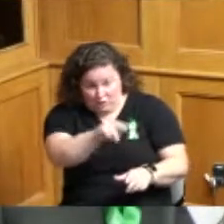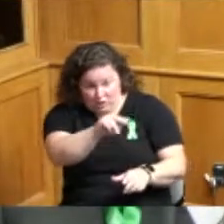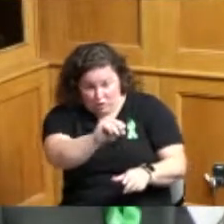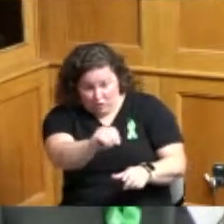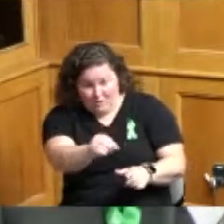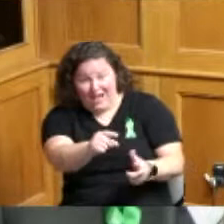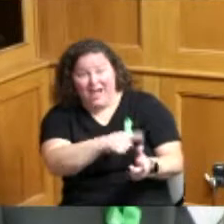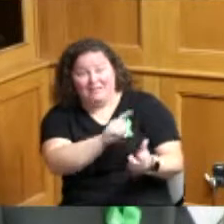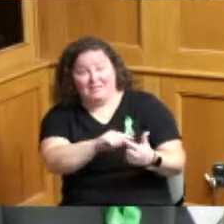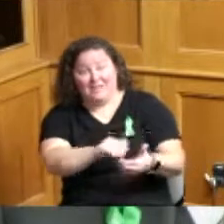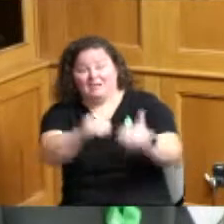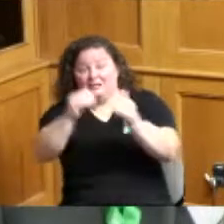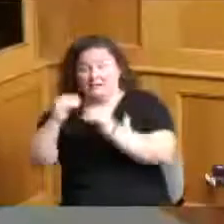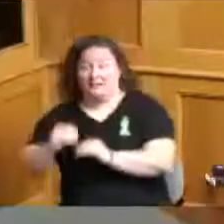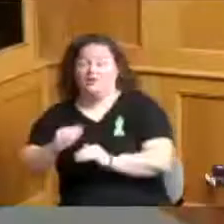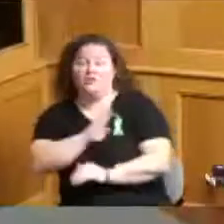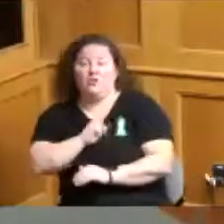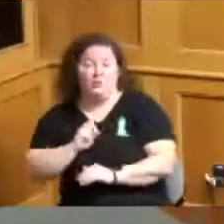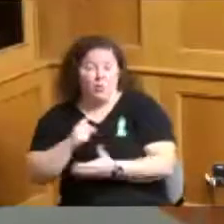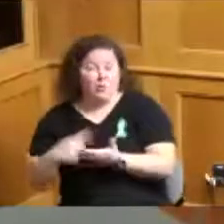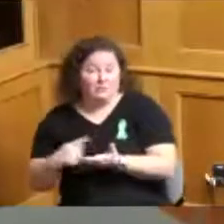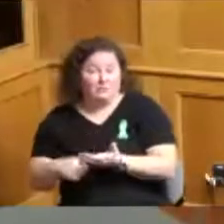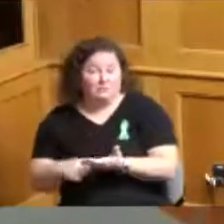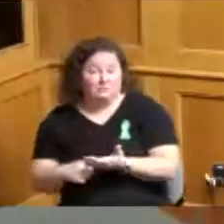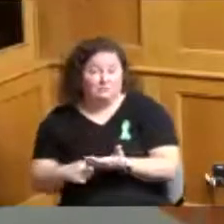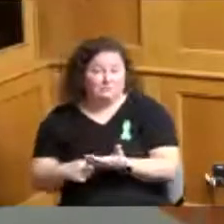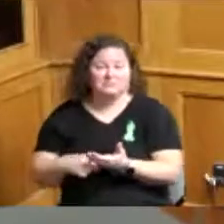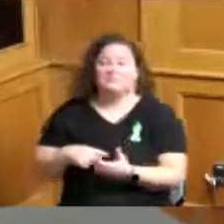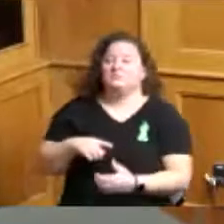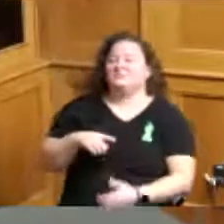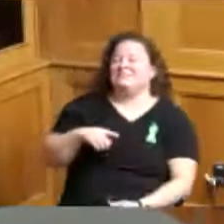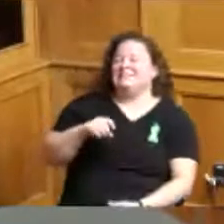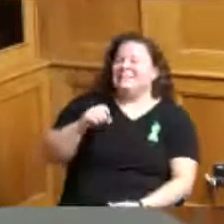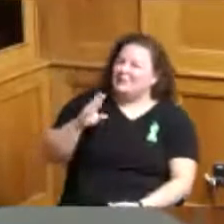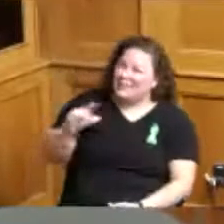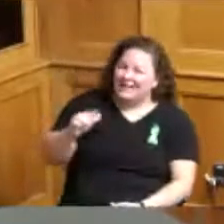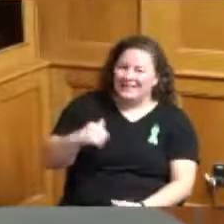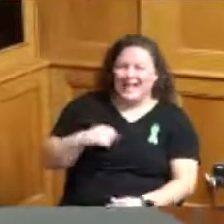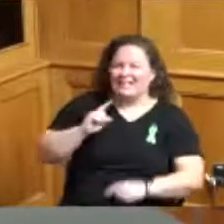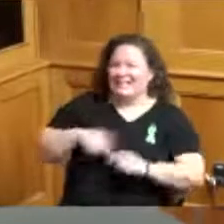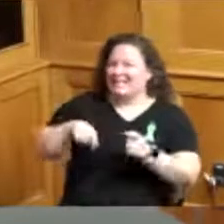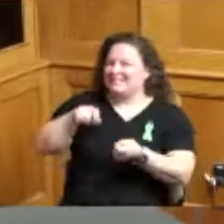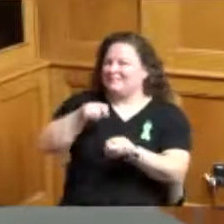speak to that specific instance but generally the process is a request to the Board for that